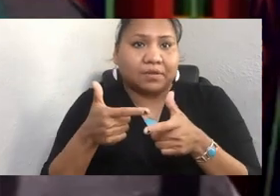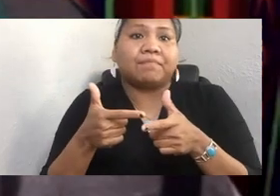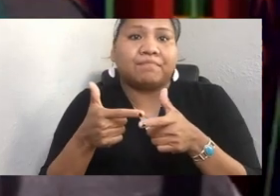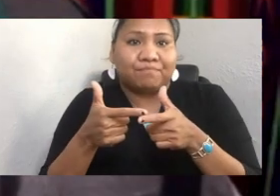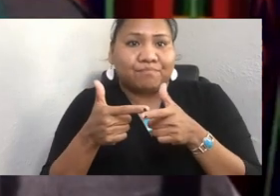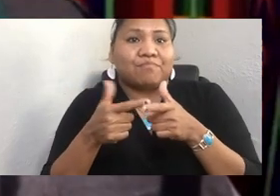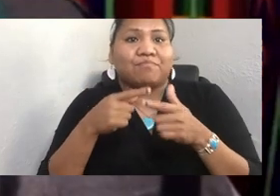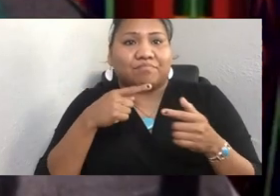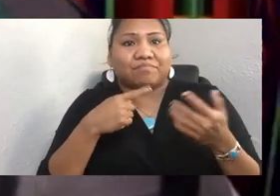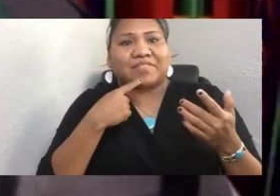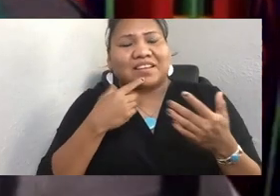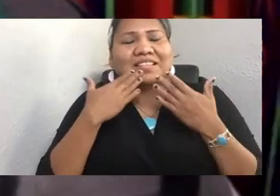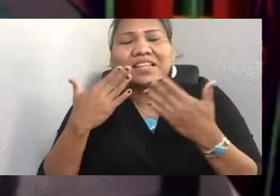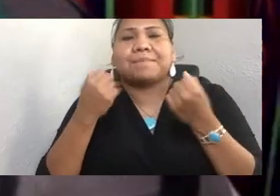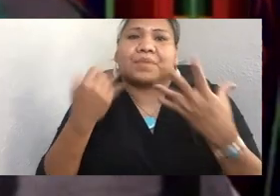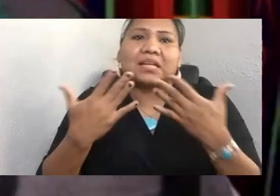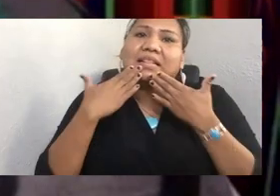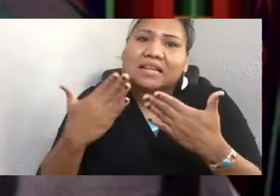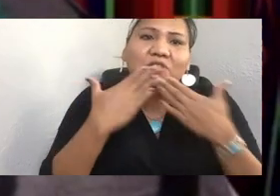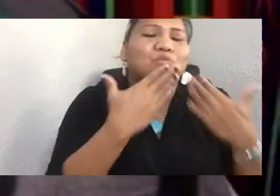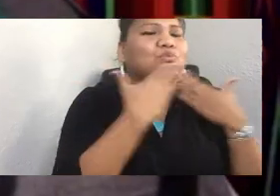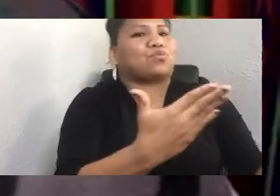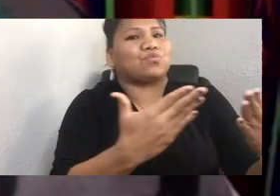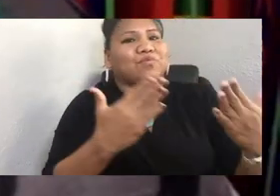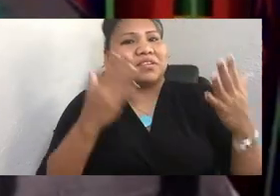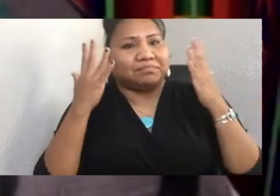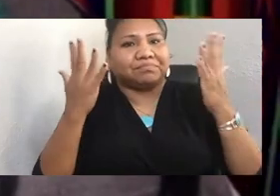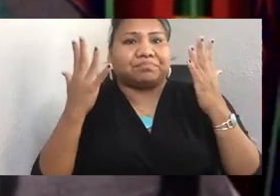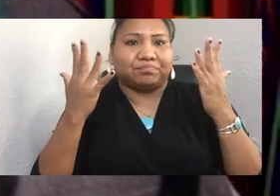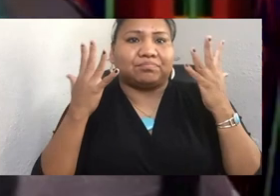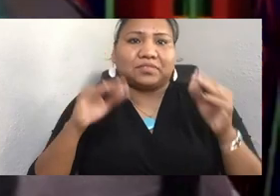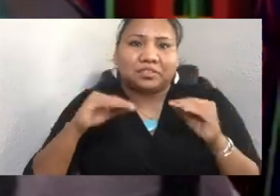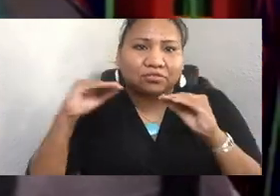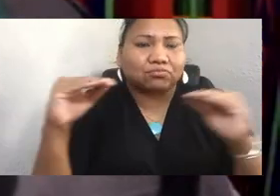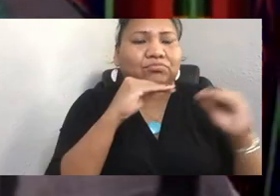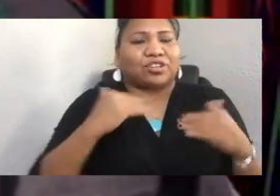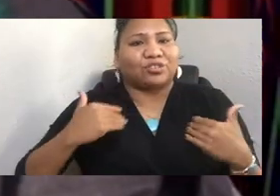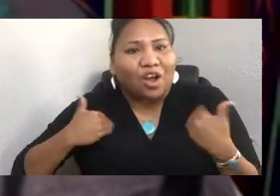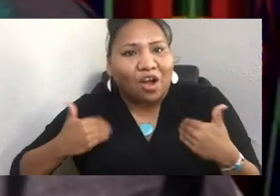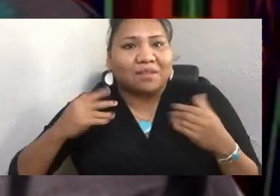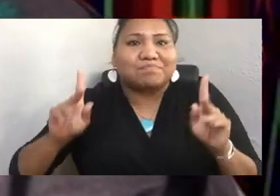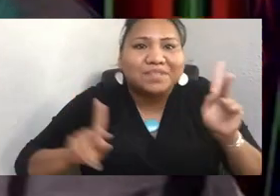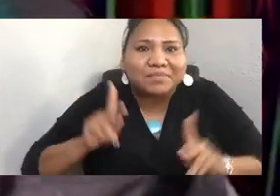those songs and teaching those young ones to carry our traditions forward.